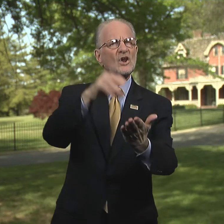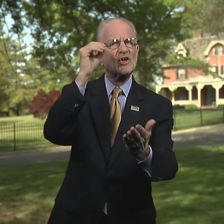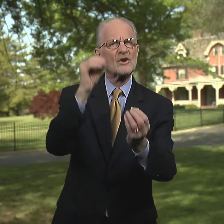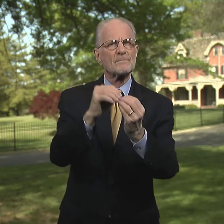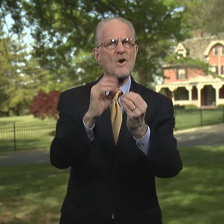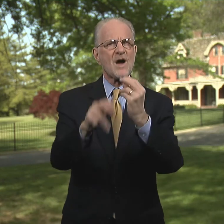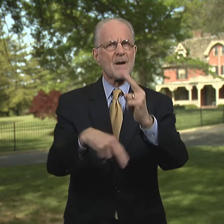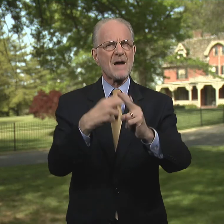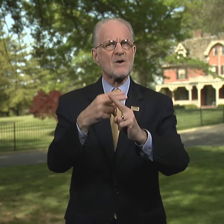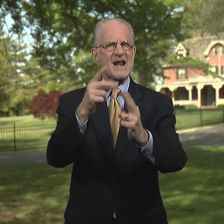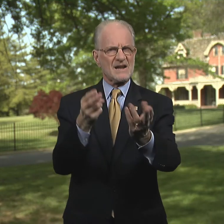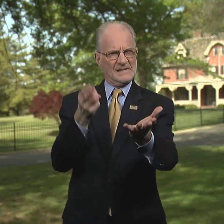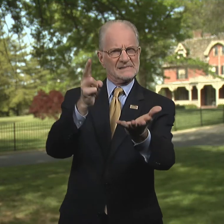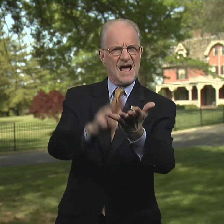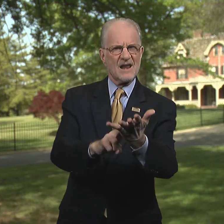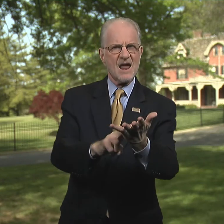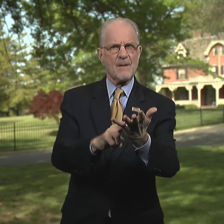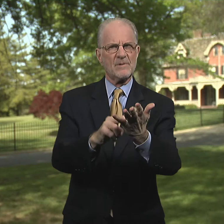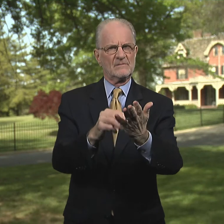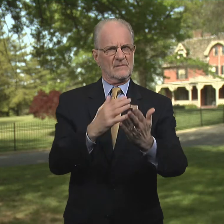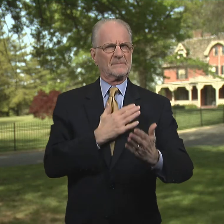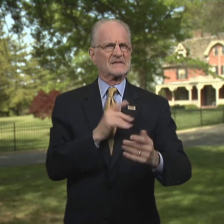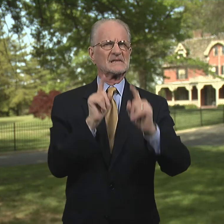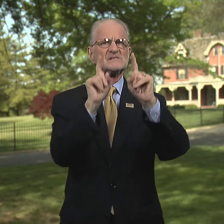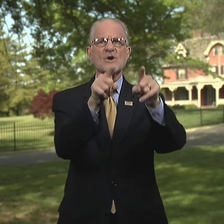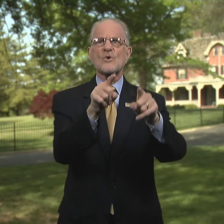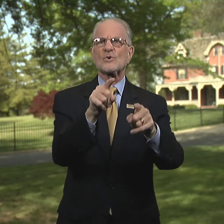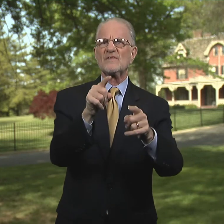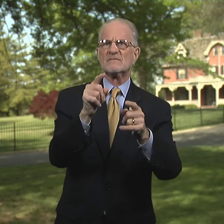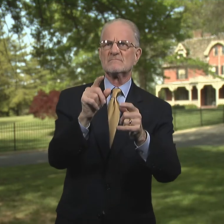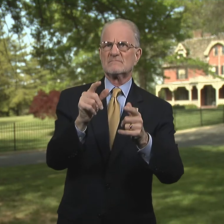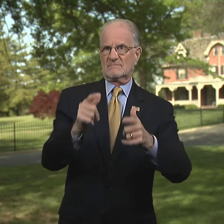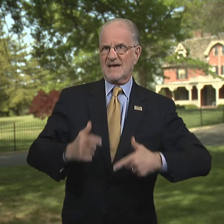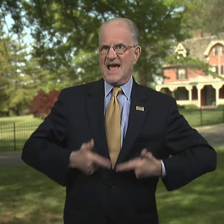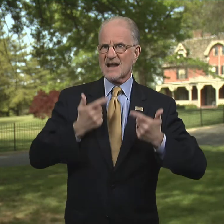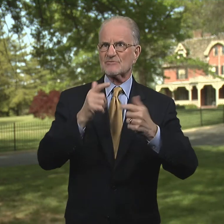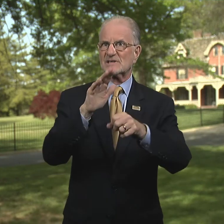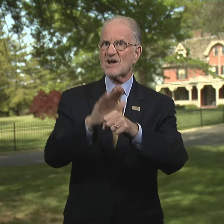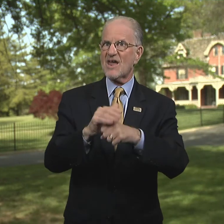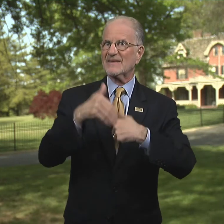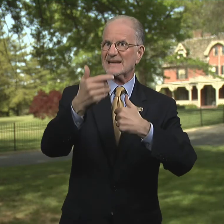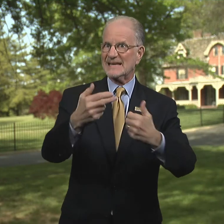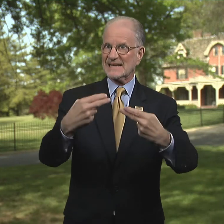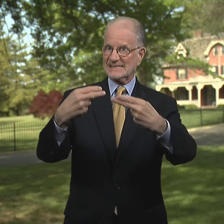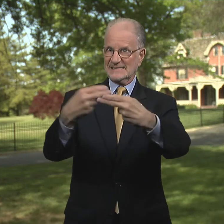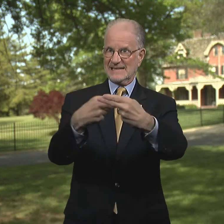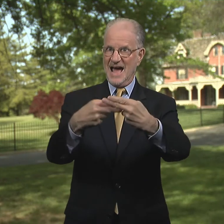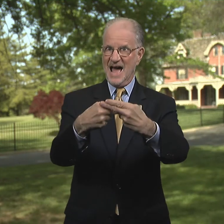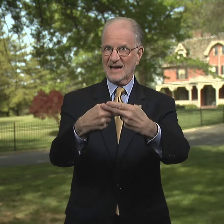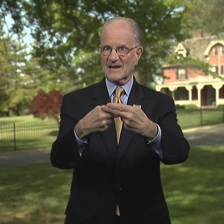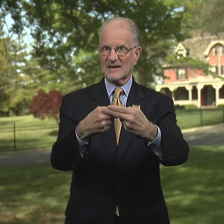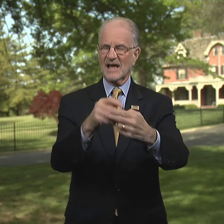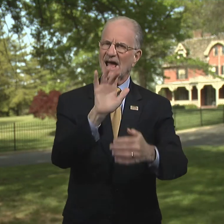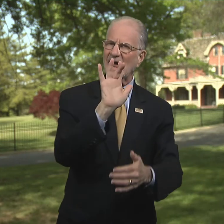To learn more and to sign up, go to the address on the next slide.